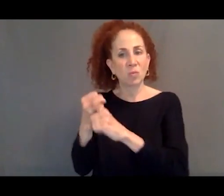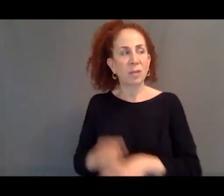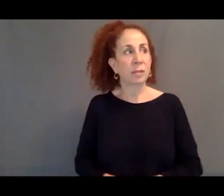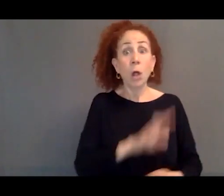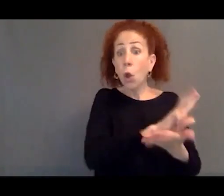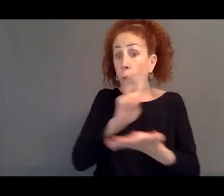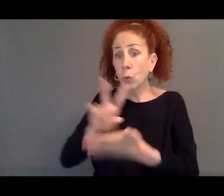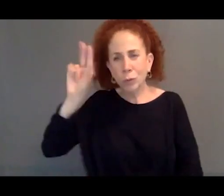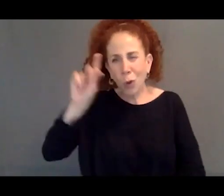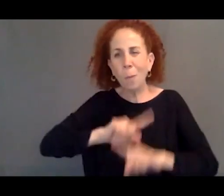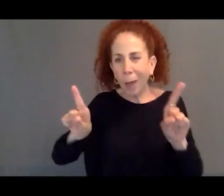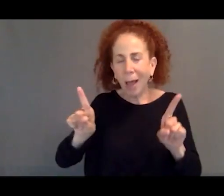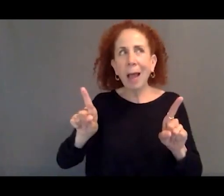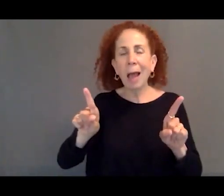but their support erodes.